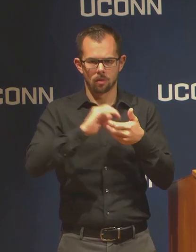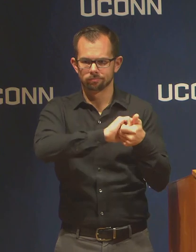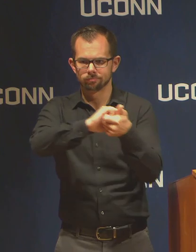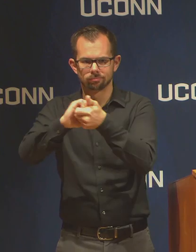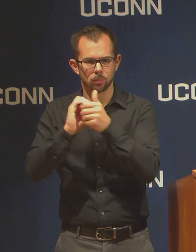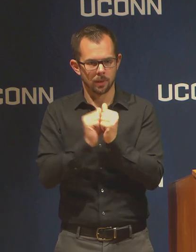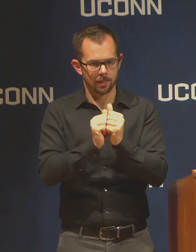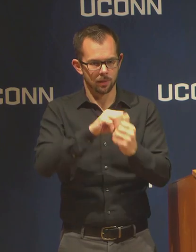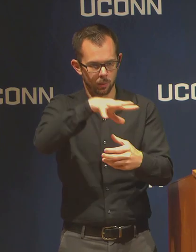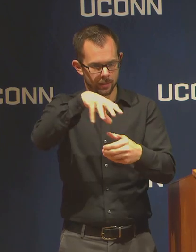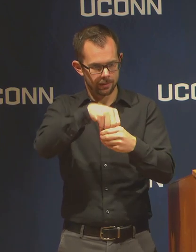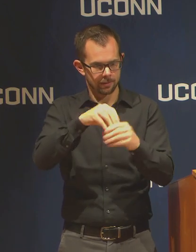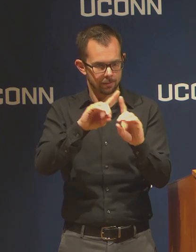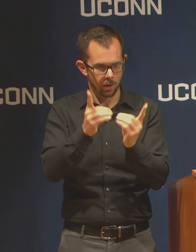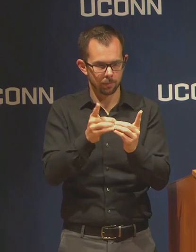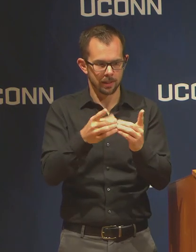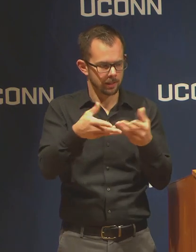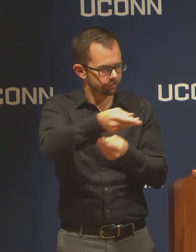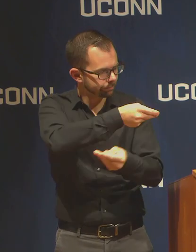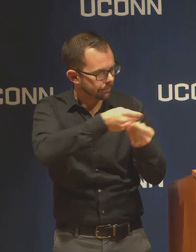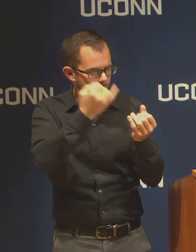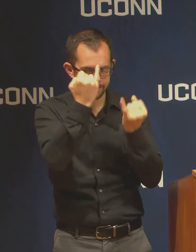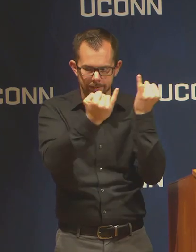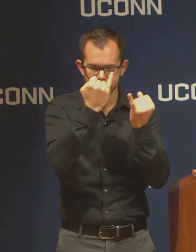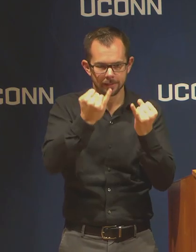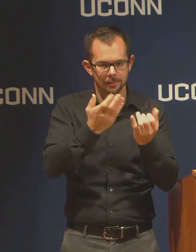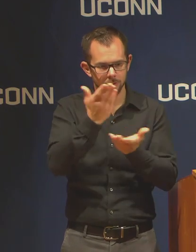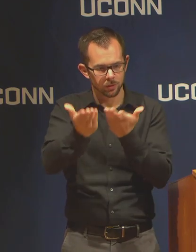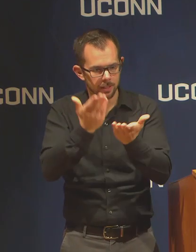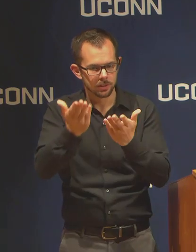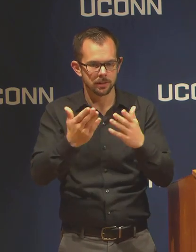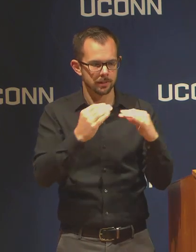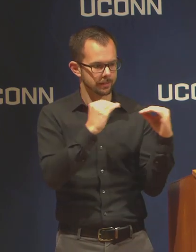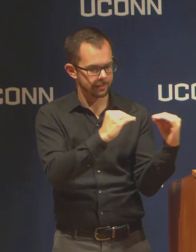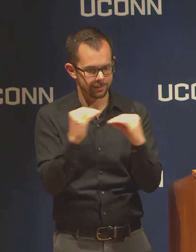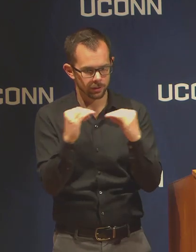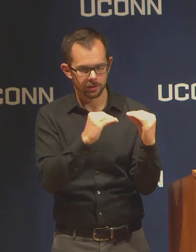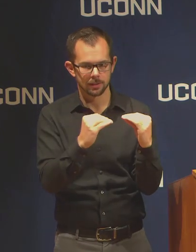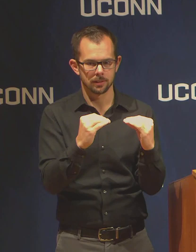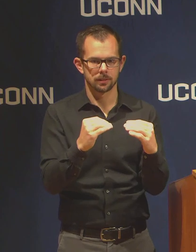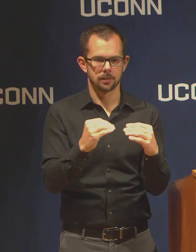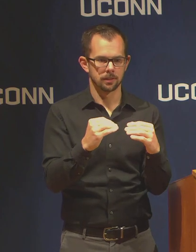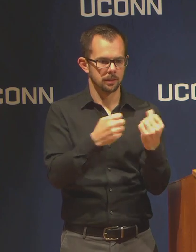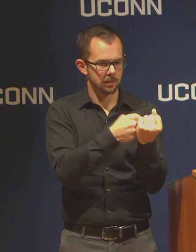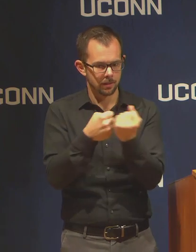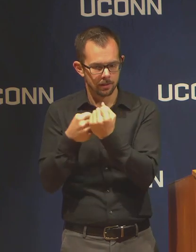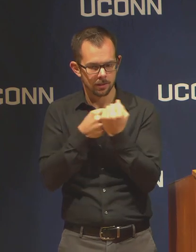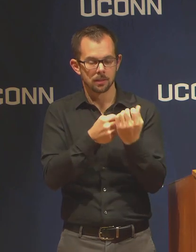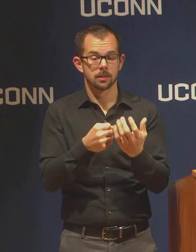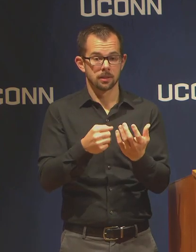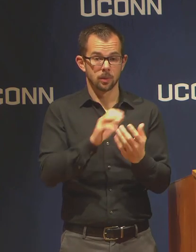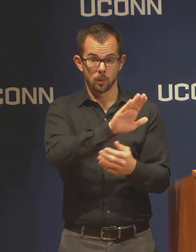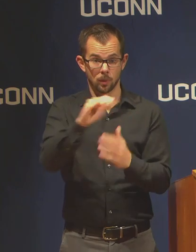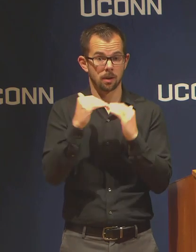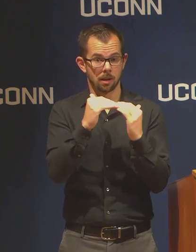sharing suggestions. Your colleagues are your best place to get help because some have solved the problems that you